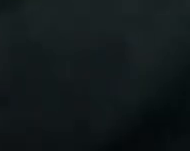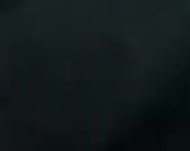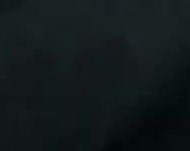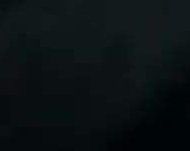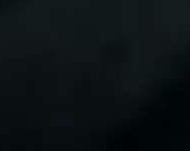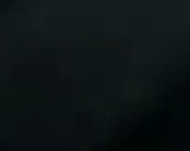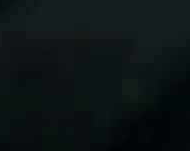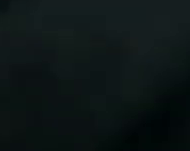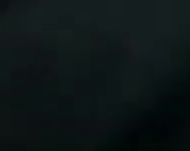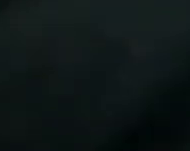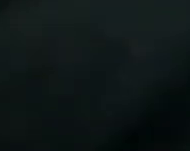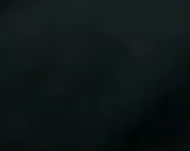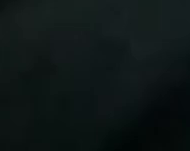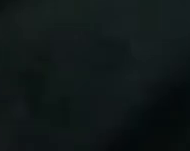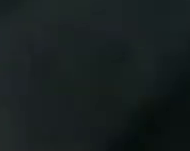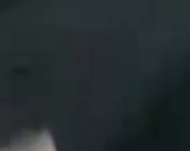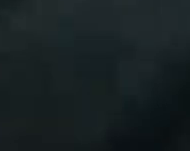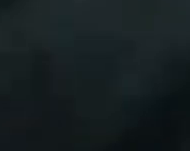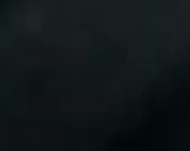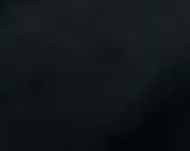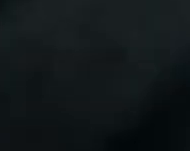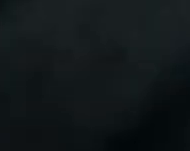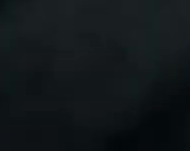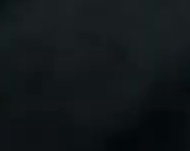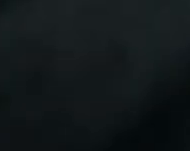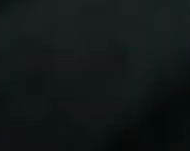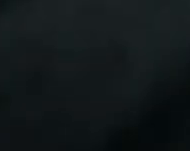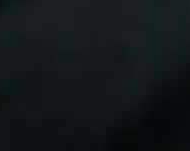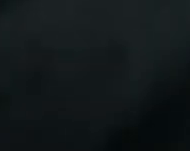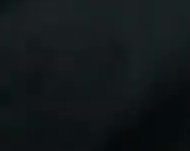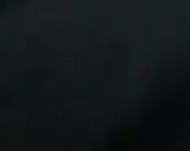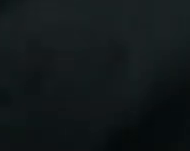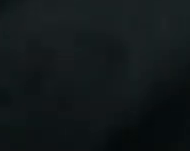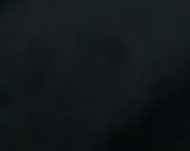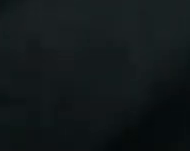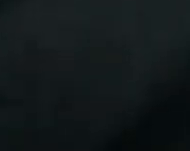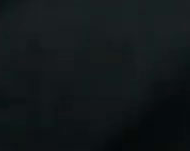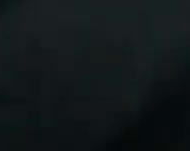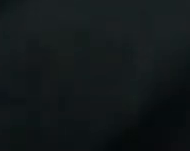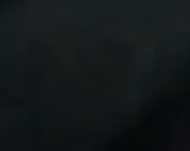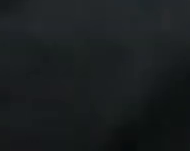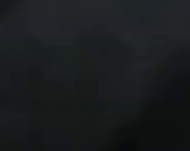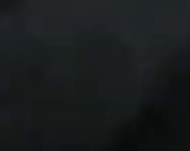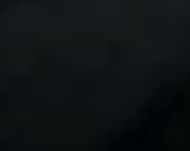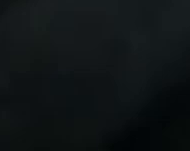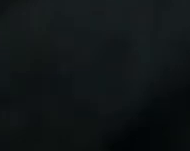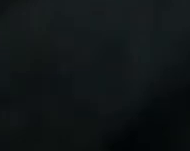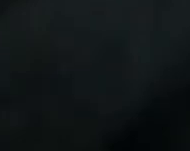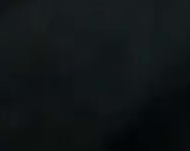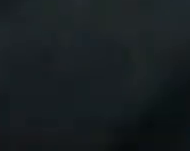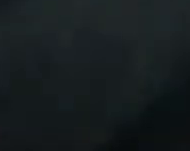Let me share my screen and get going with this here. This should be fun. Let me just